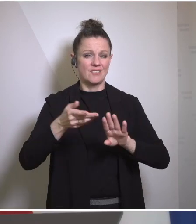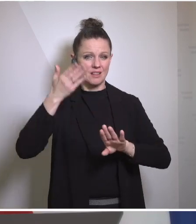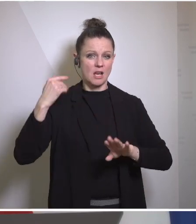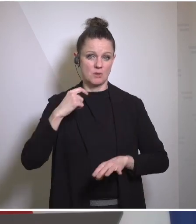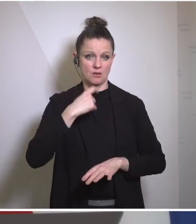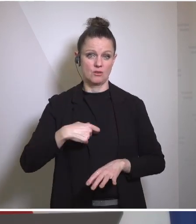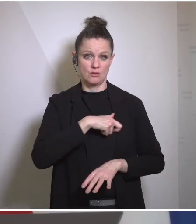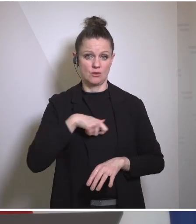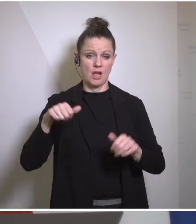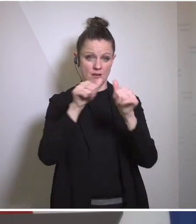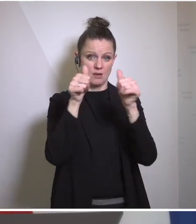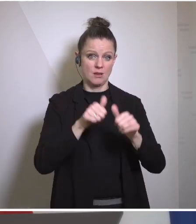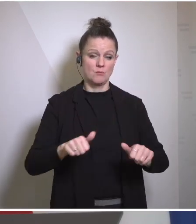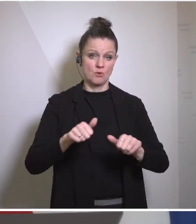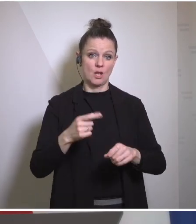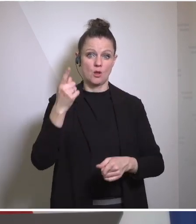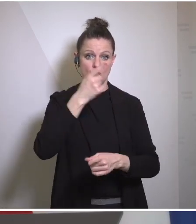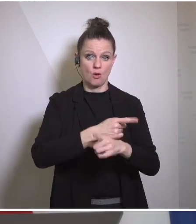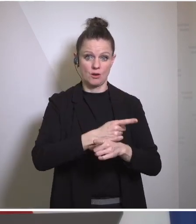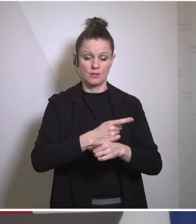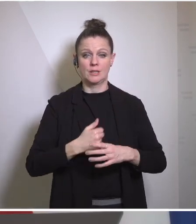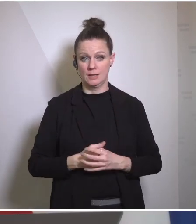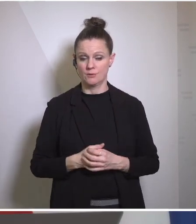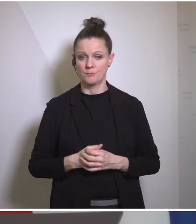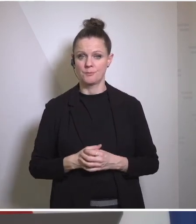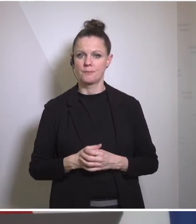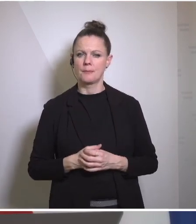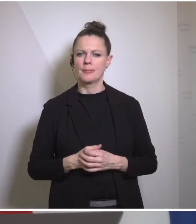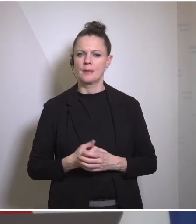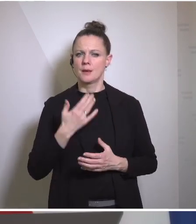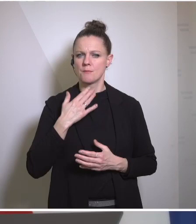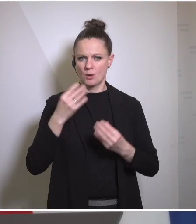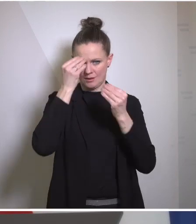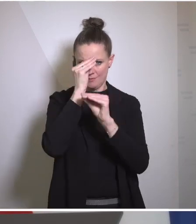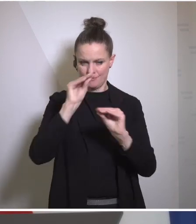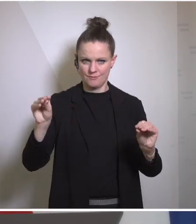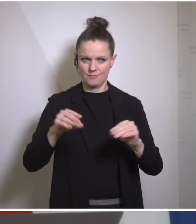neutrality was actually the the buzzword and I want to point out one thing our neutrality is